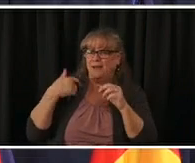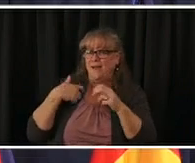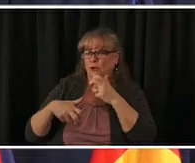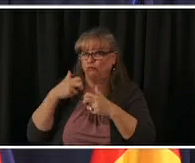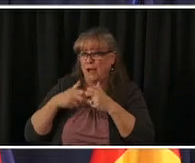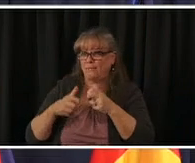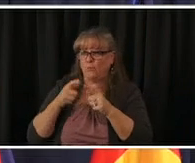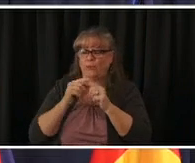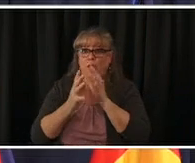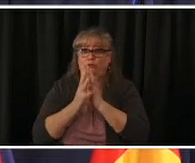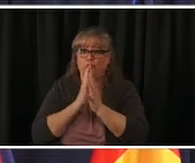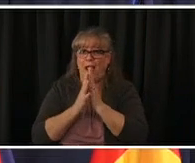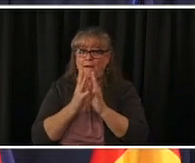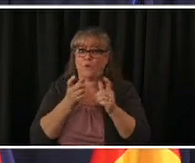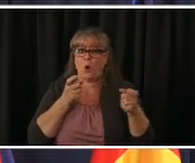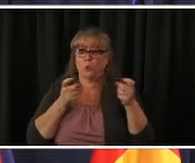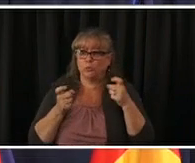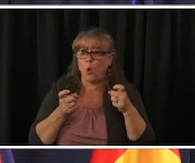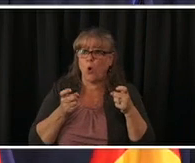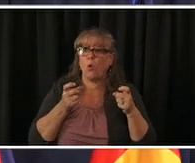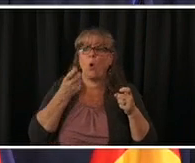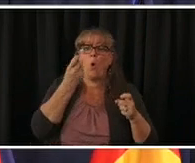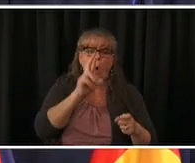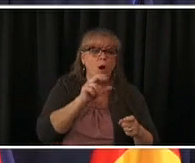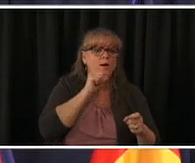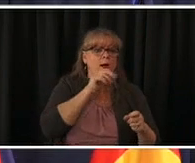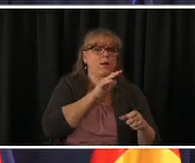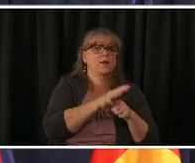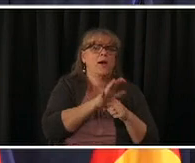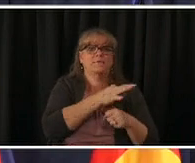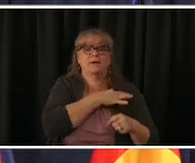they didn't have enough they had employees that no showed so they had uh they had to